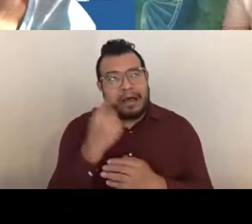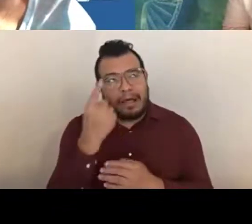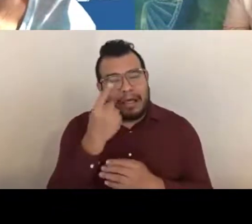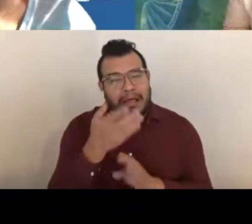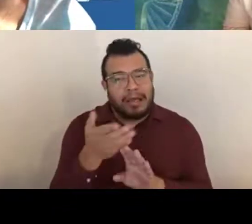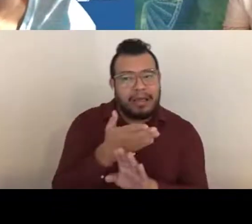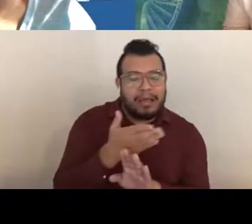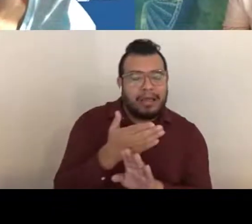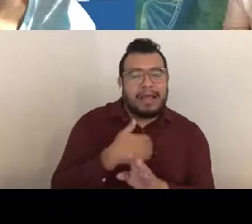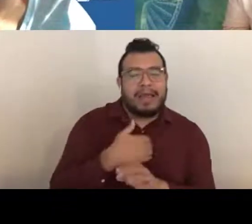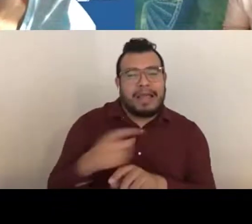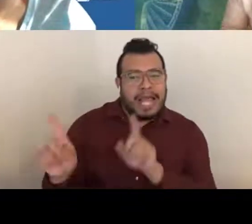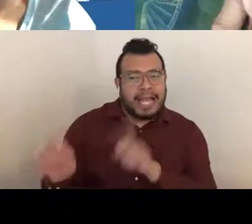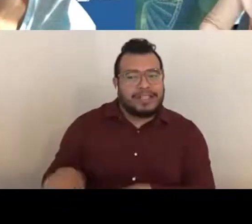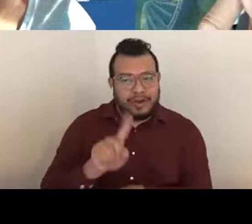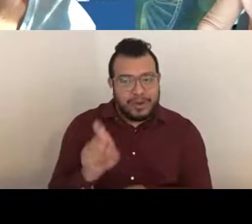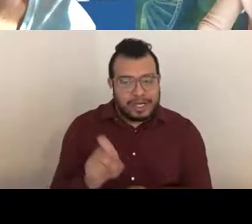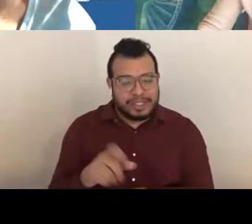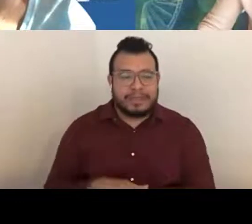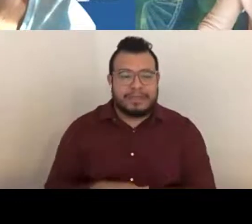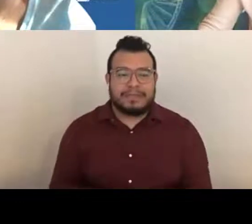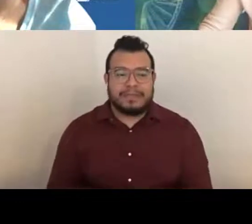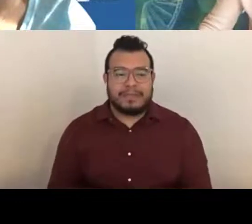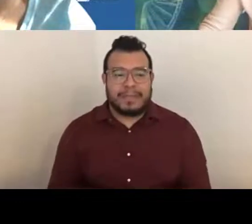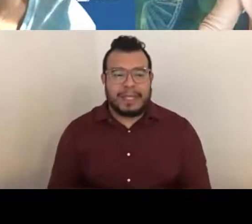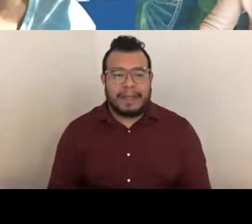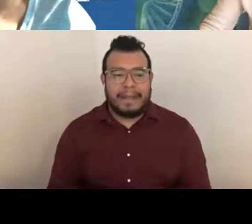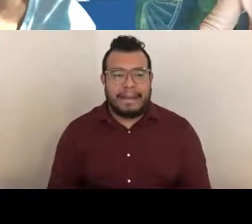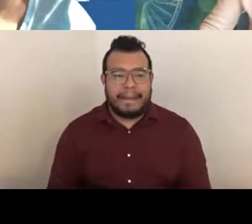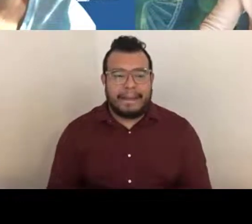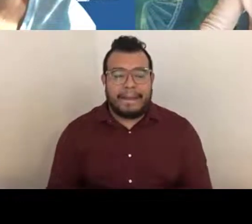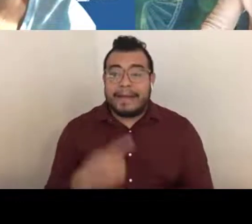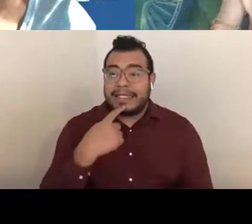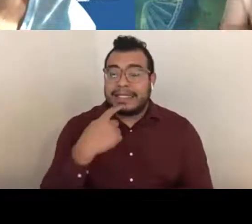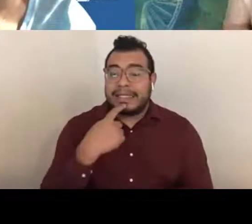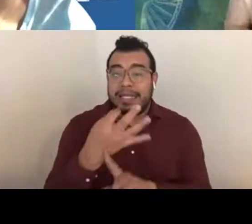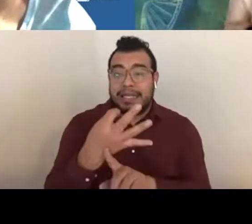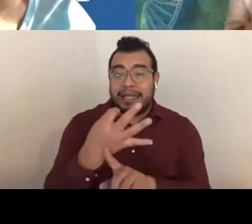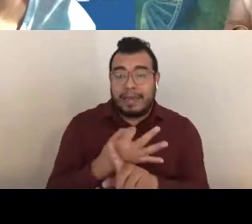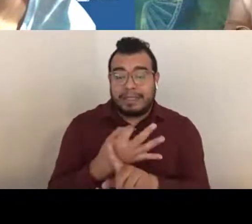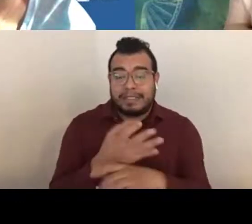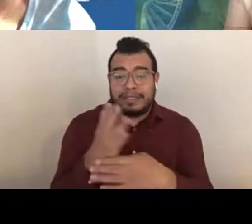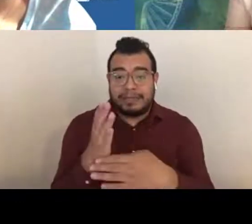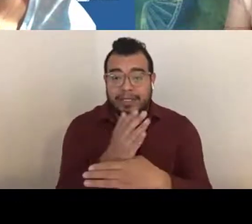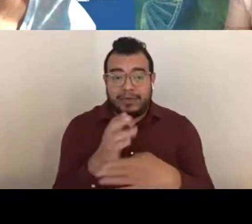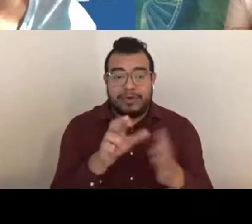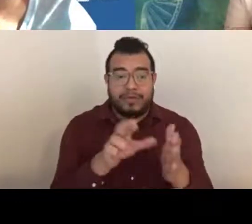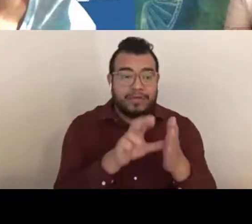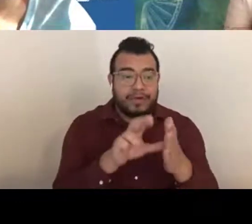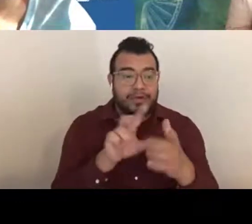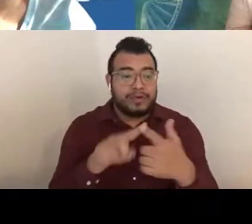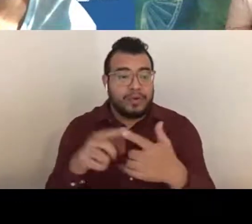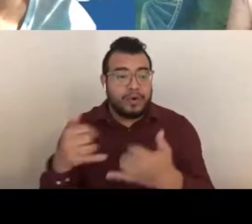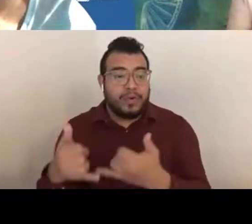I think I said that there was 9 months between review to award, I meant to say 9 months between application.